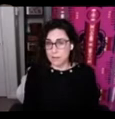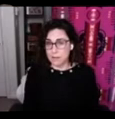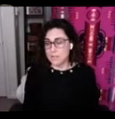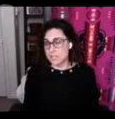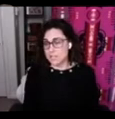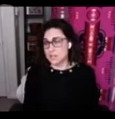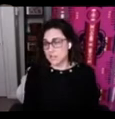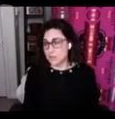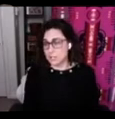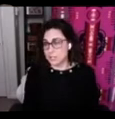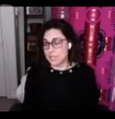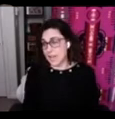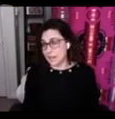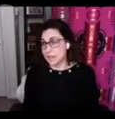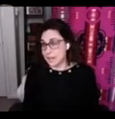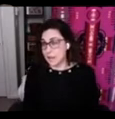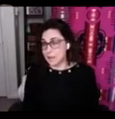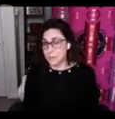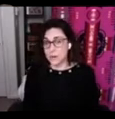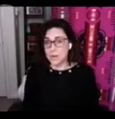of Indigenous languages in Canada and elsewhere